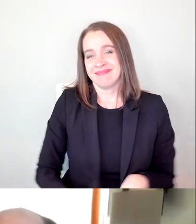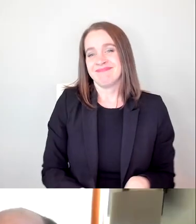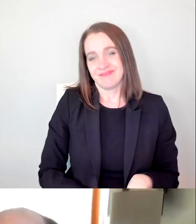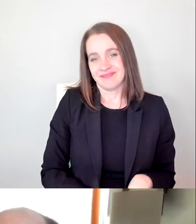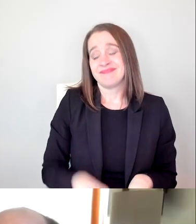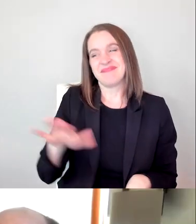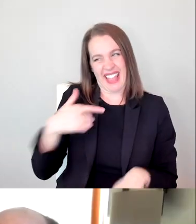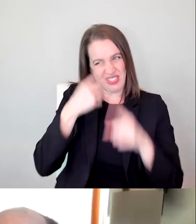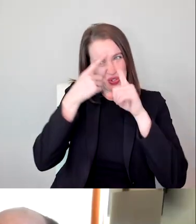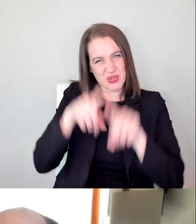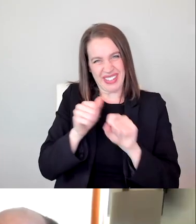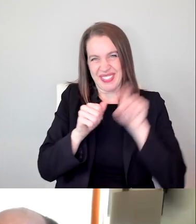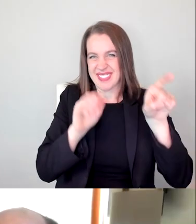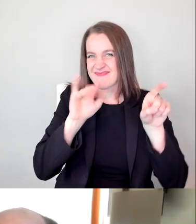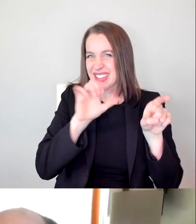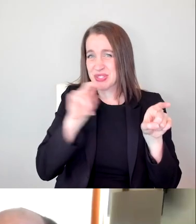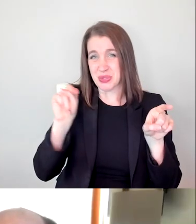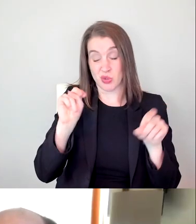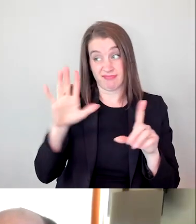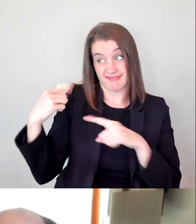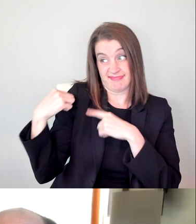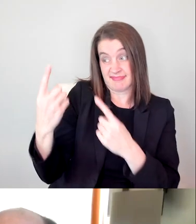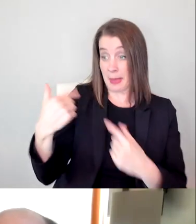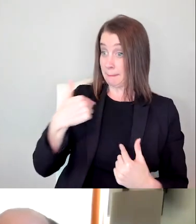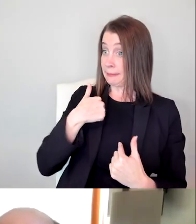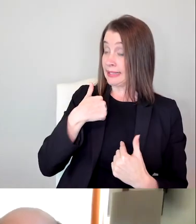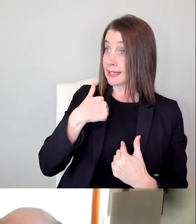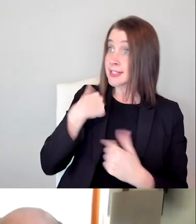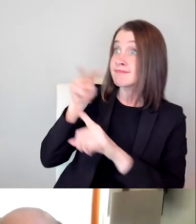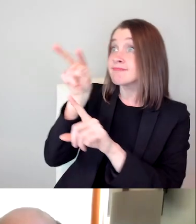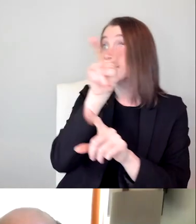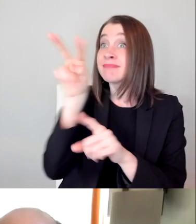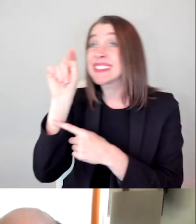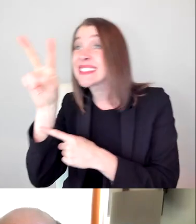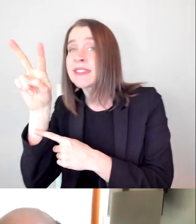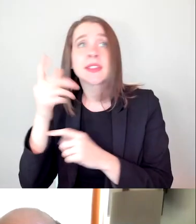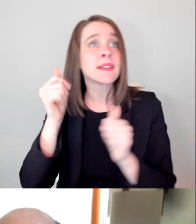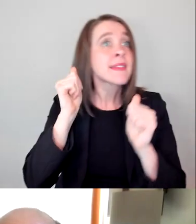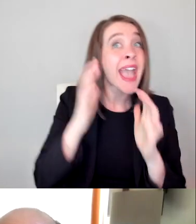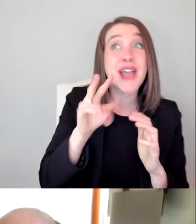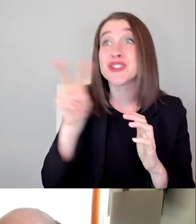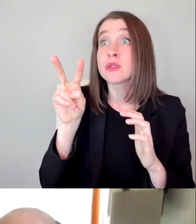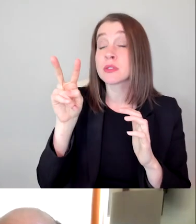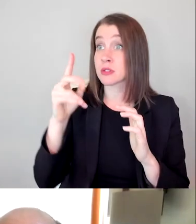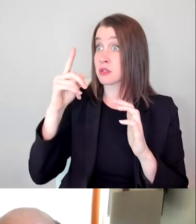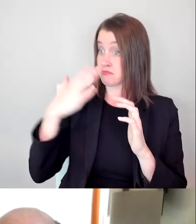I've never seen myself on television. And the great surprise for me was